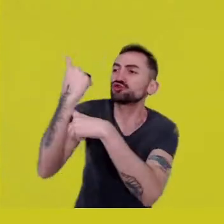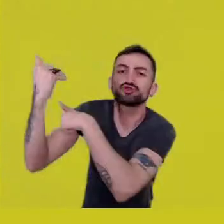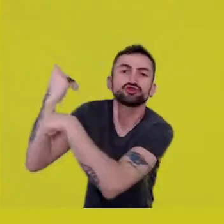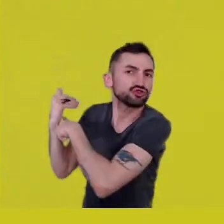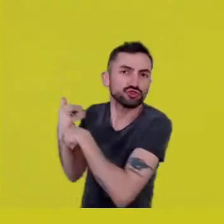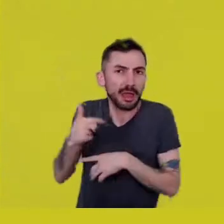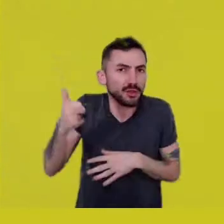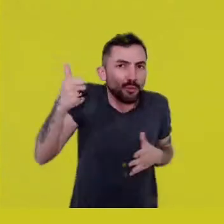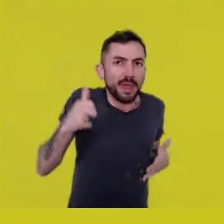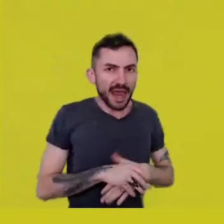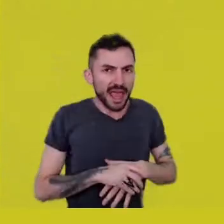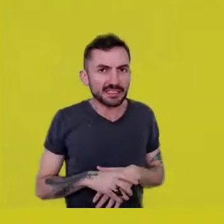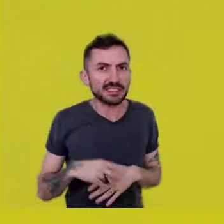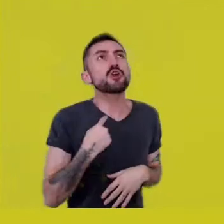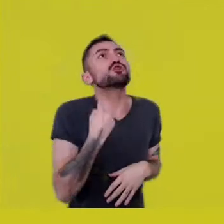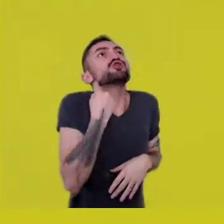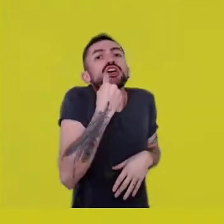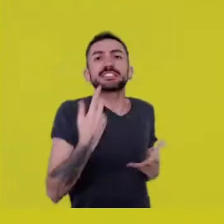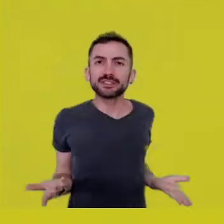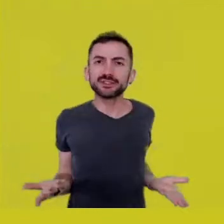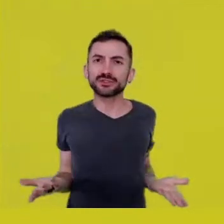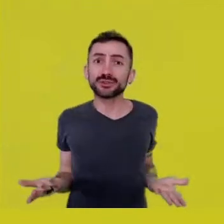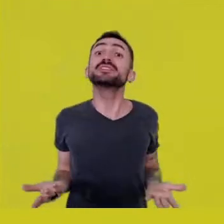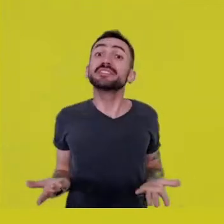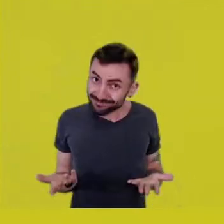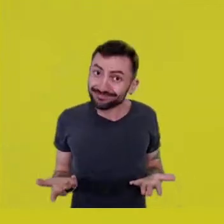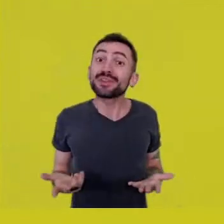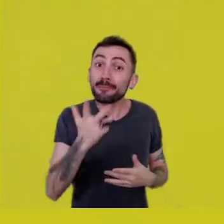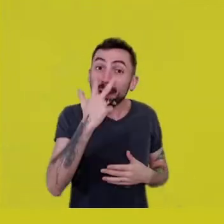That way, we create a kind of elective individual,